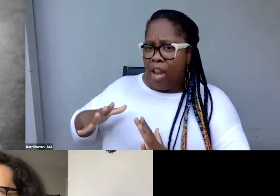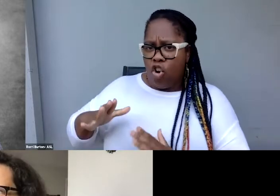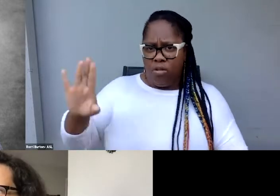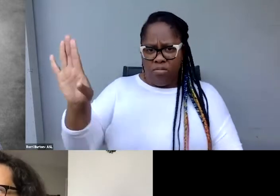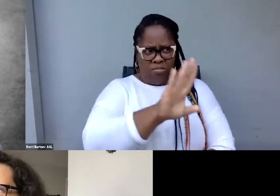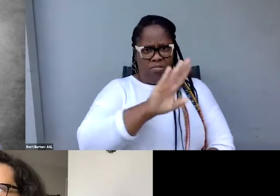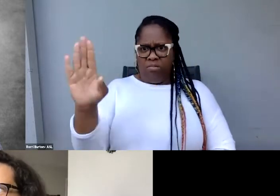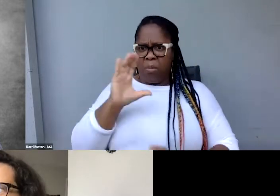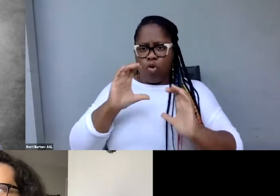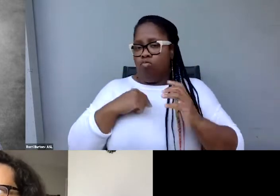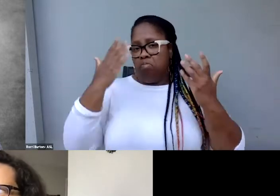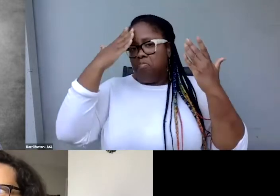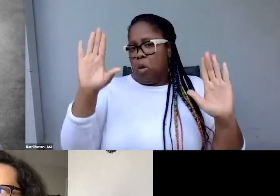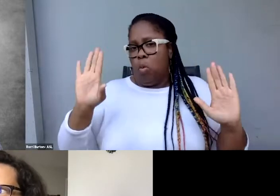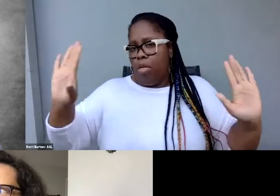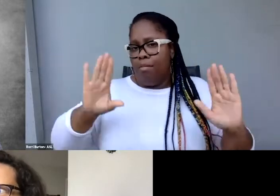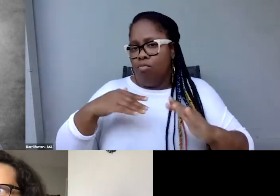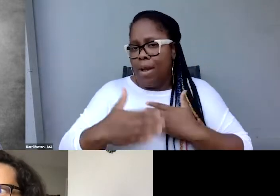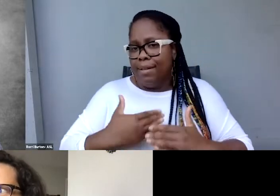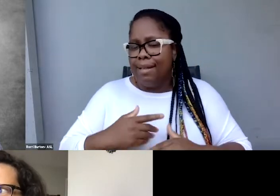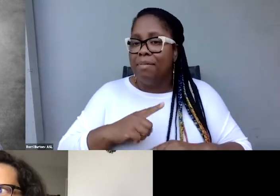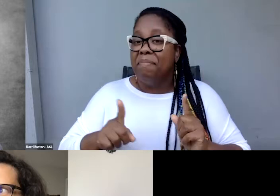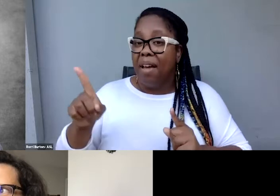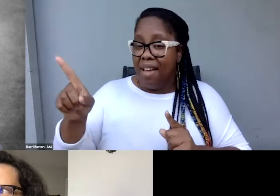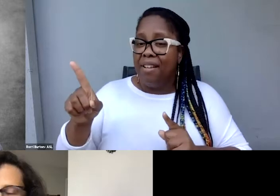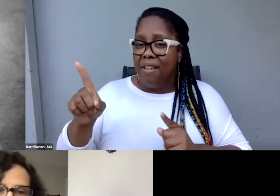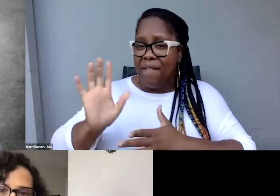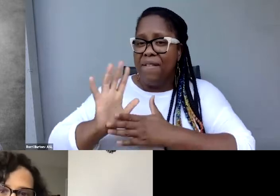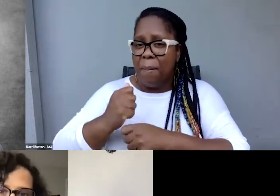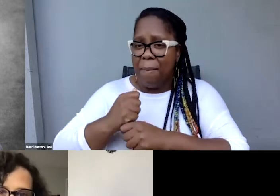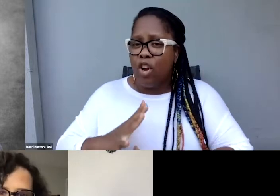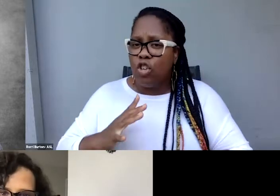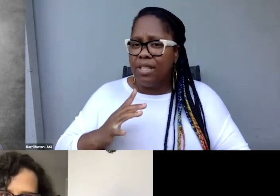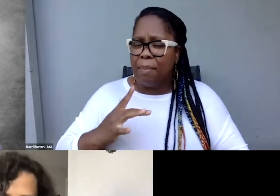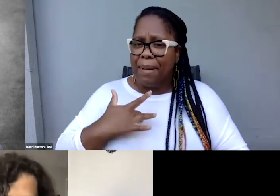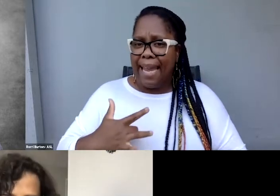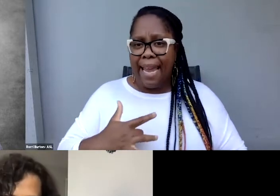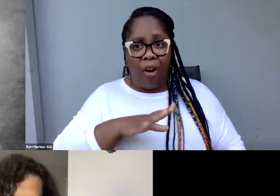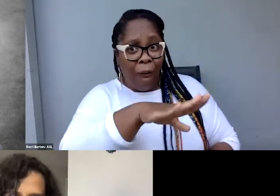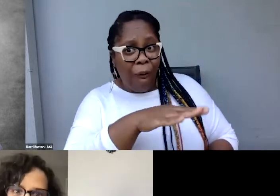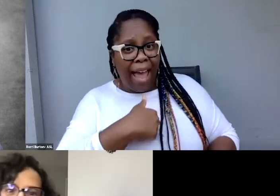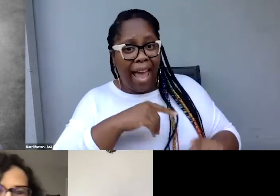filmmakers are like, hey, I'm going to give you this transcript. It was made by (mmpfffmm)